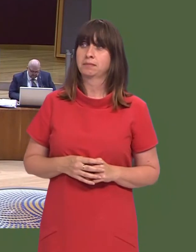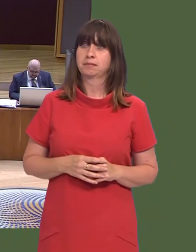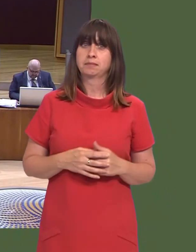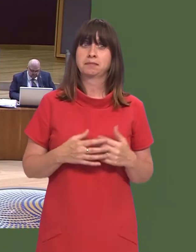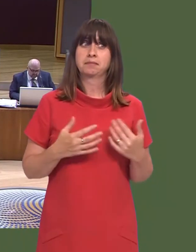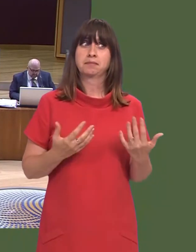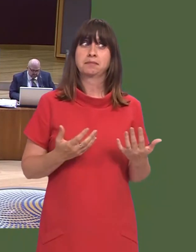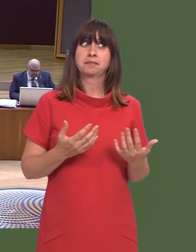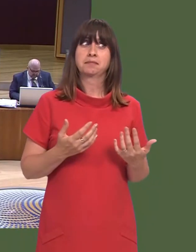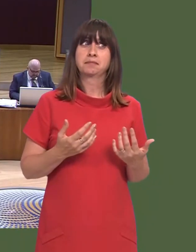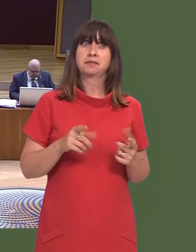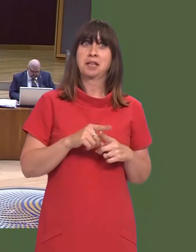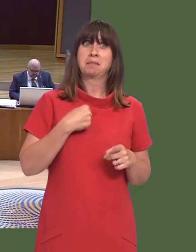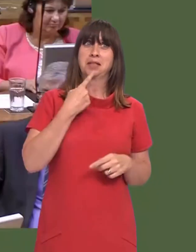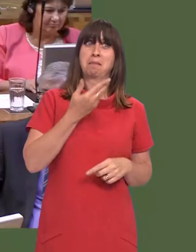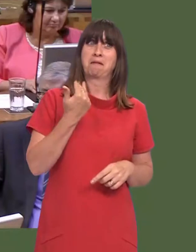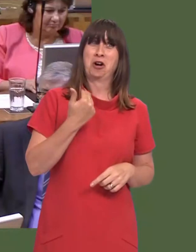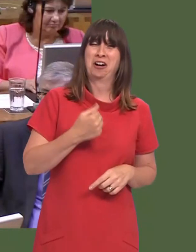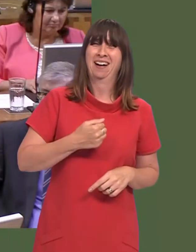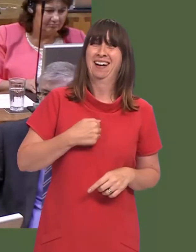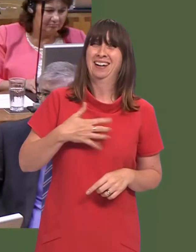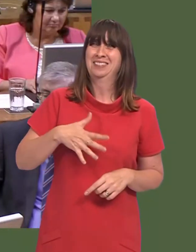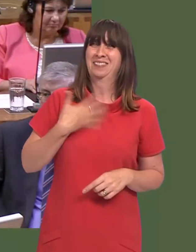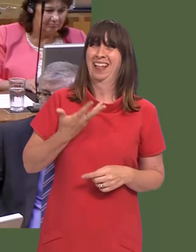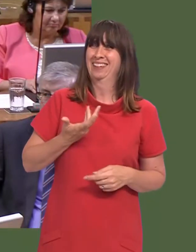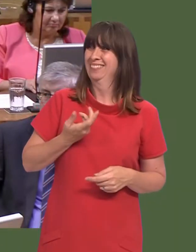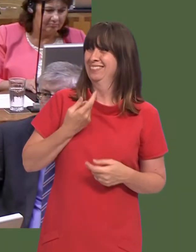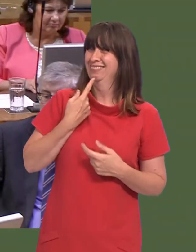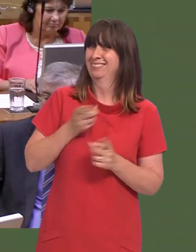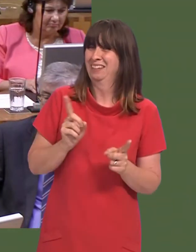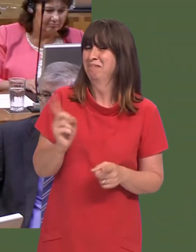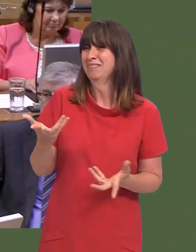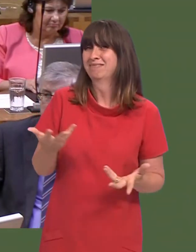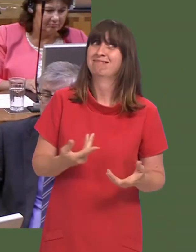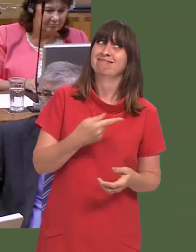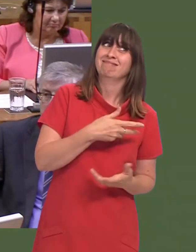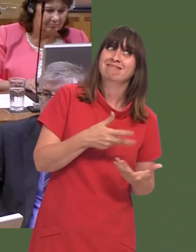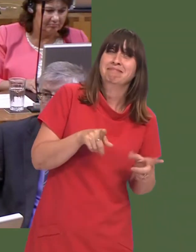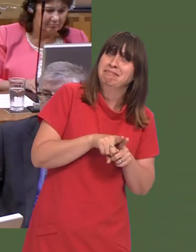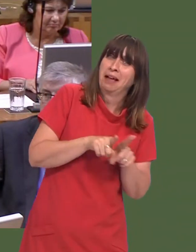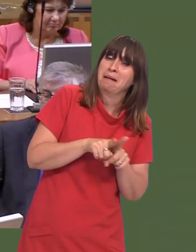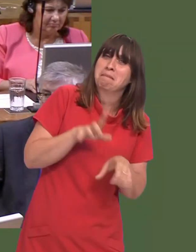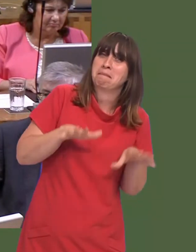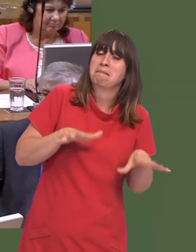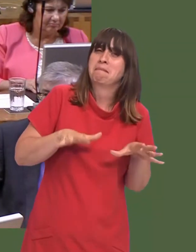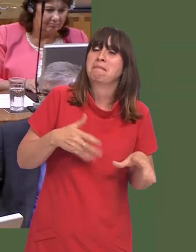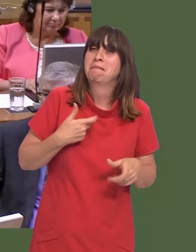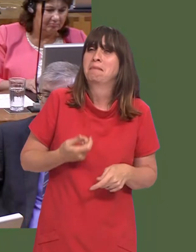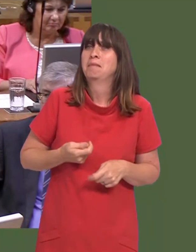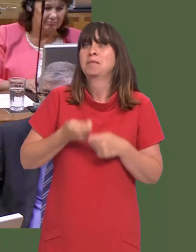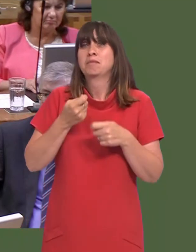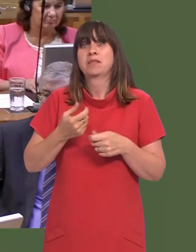ëCan I refer the Member to my previous answer?í but, of course, my answer is along the same